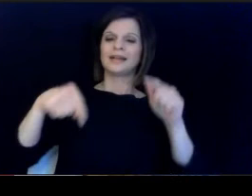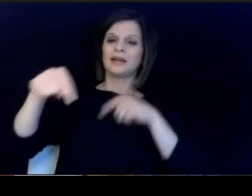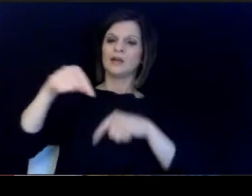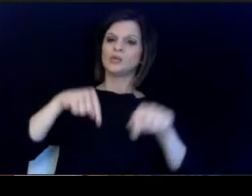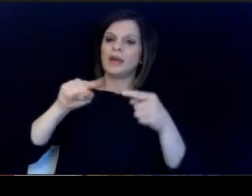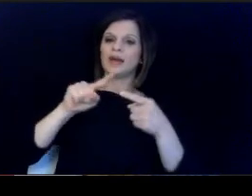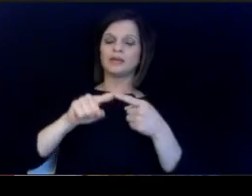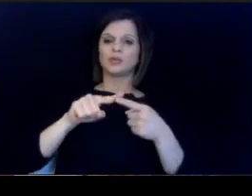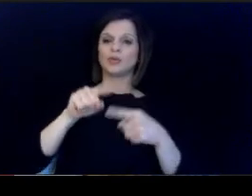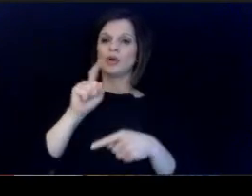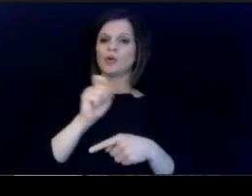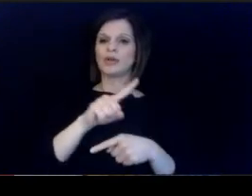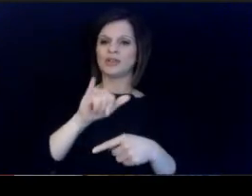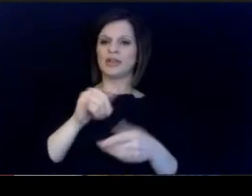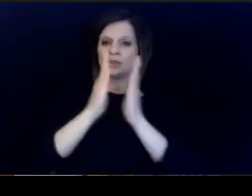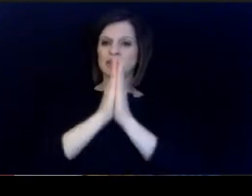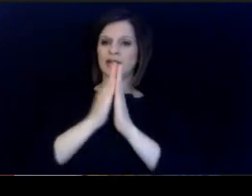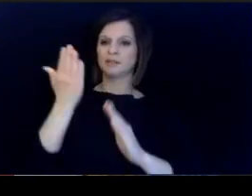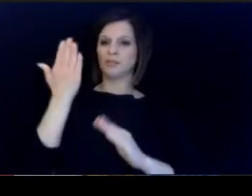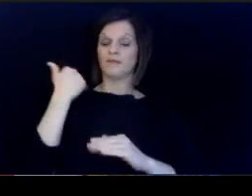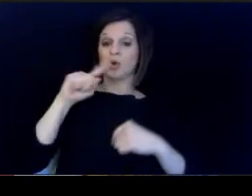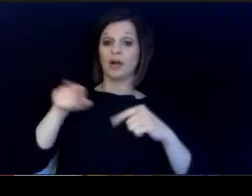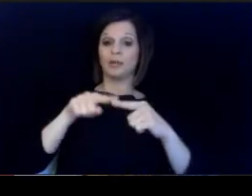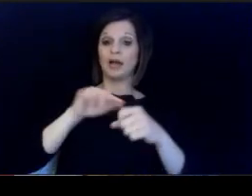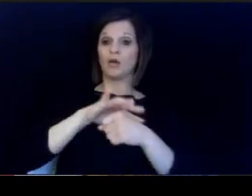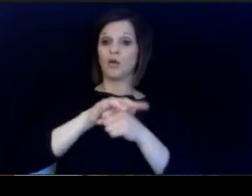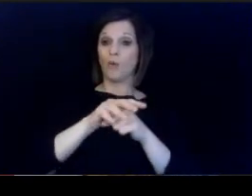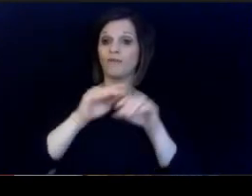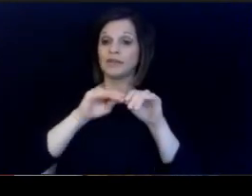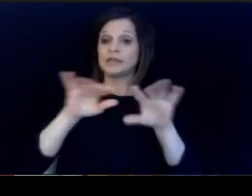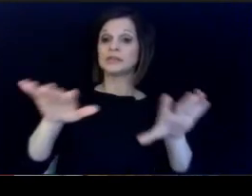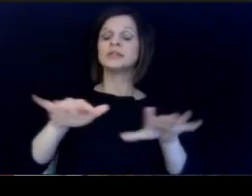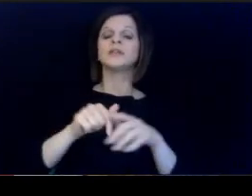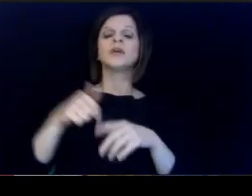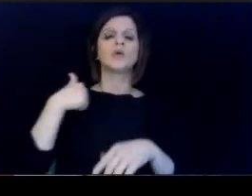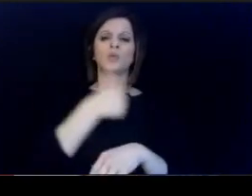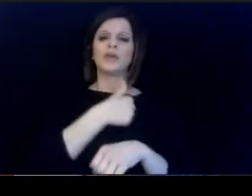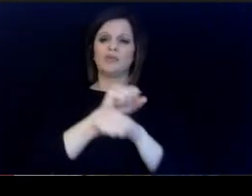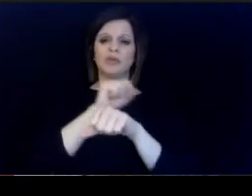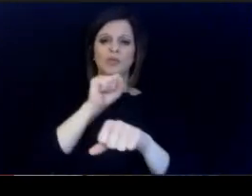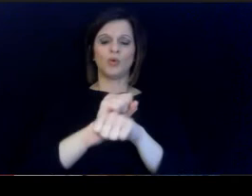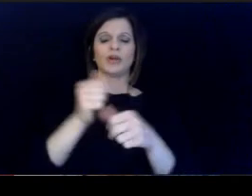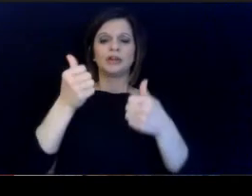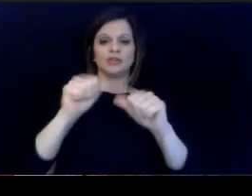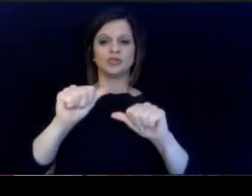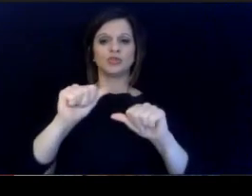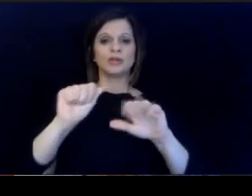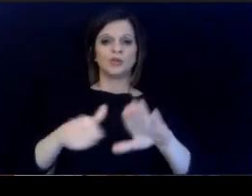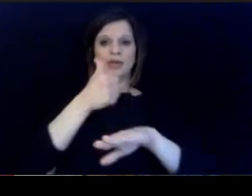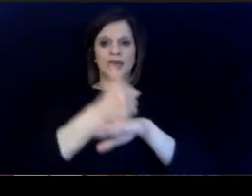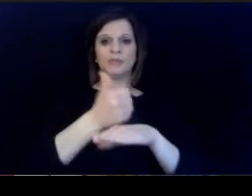to the question that was asked earlier. About covid, we've. een working to put some things in place already. We started.